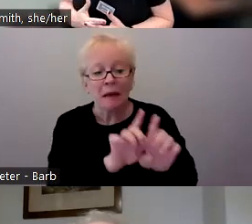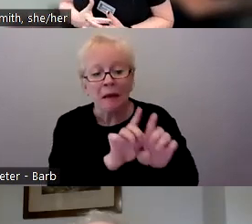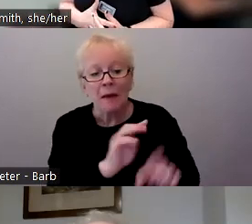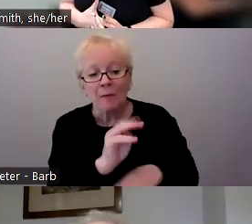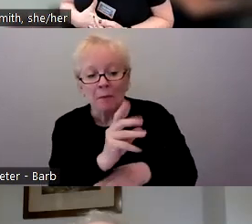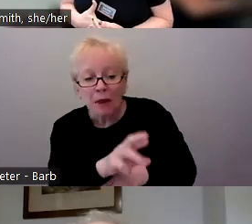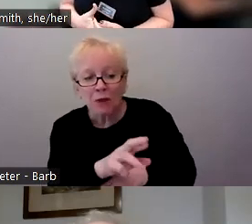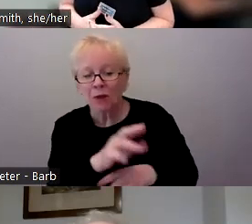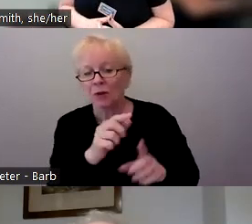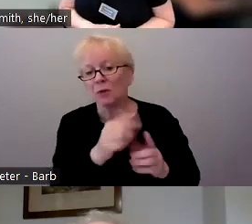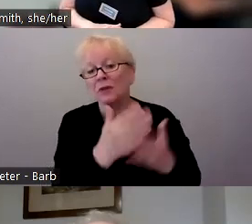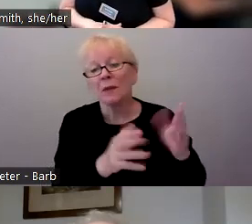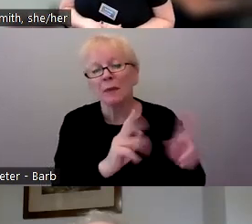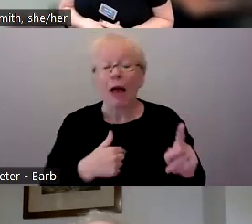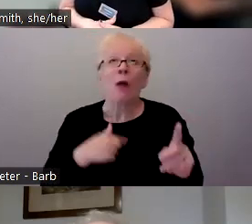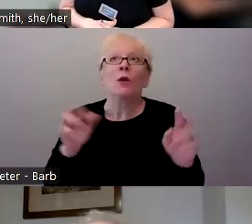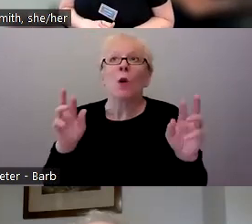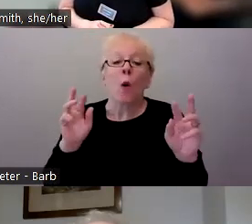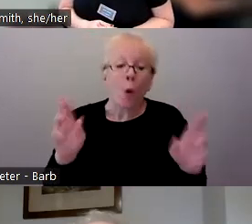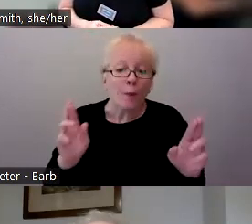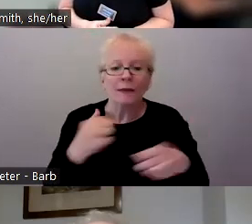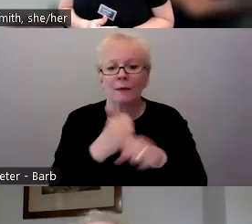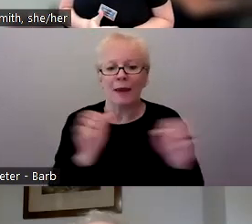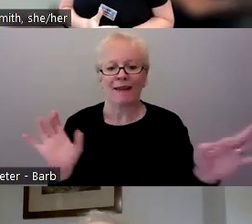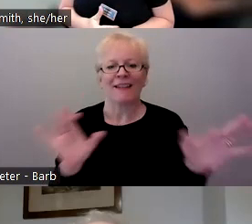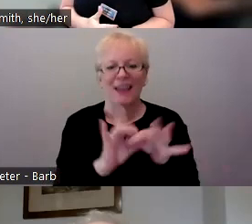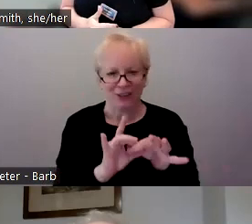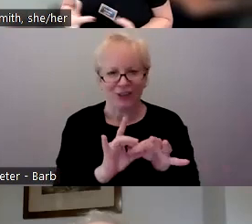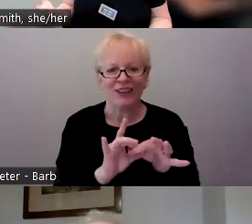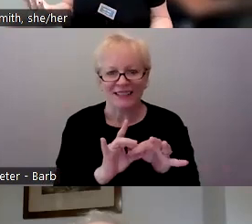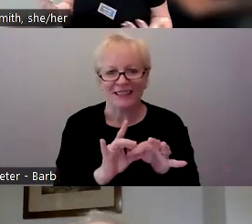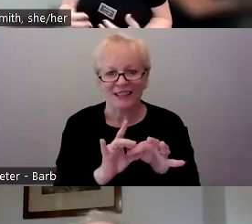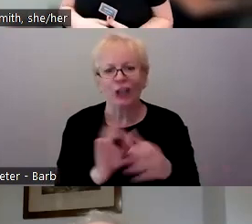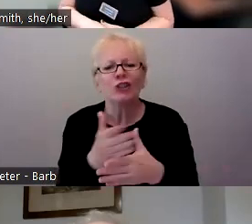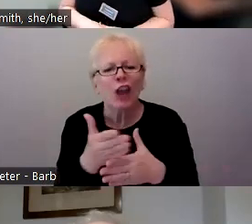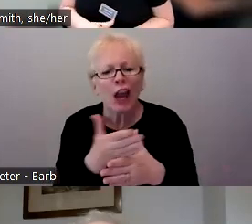So I was hoping to make connections and just share our experiences.